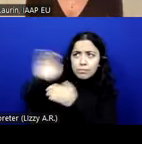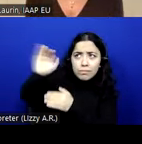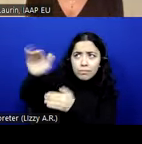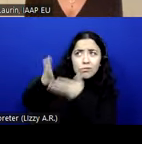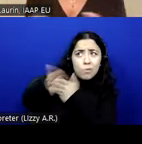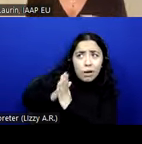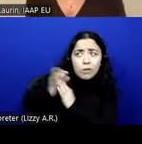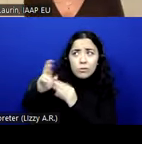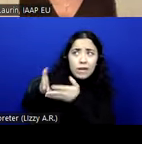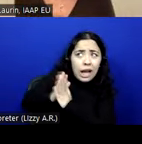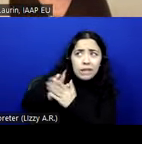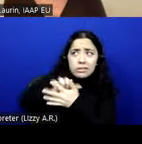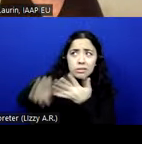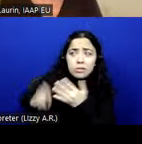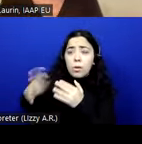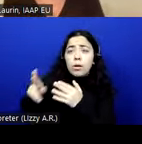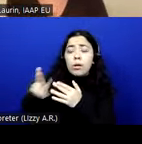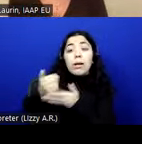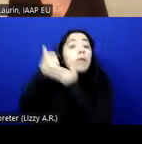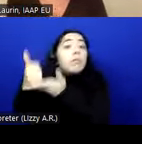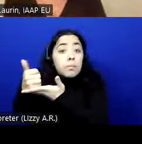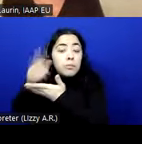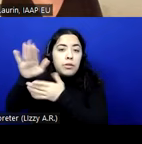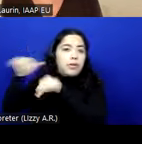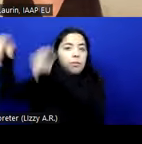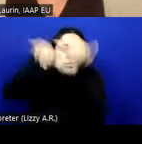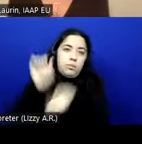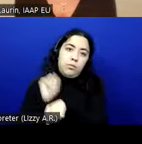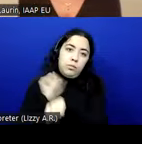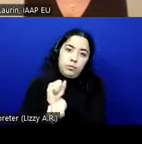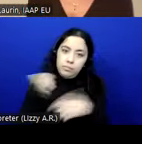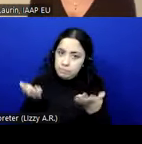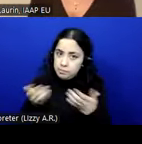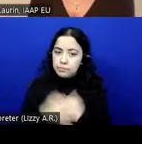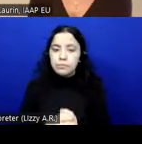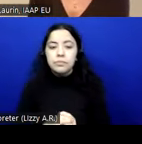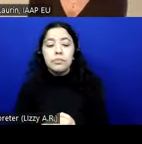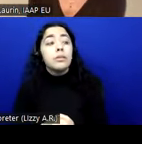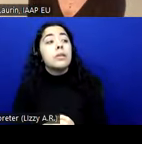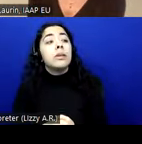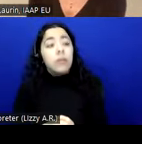things or contribute to the standard work? >> LOÏC MARTINEZ NORMAND: So the European